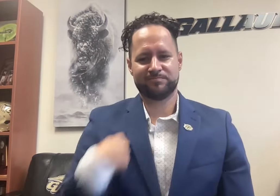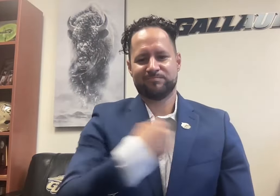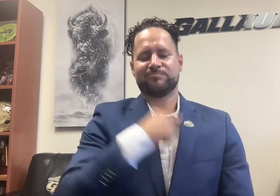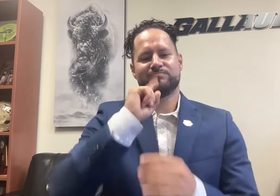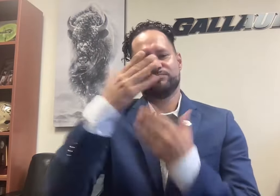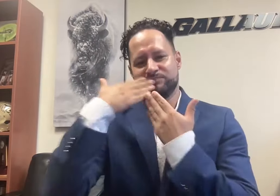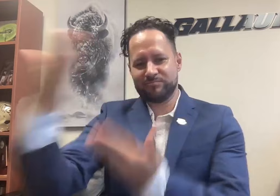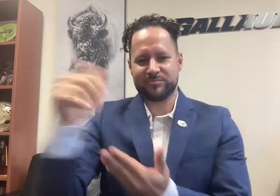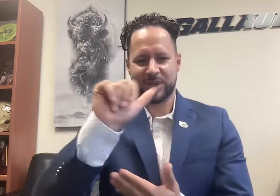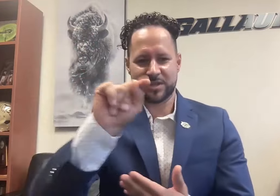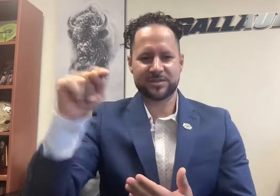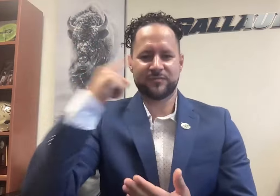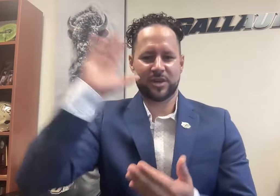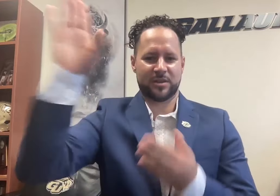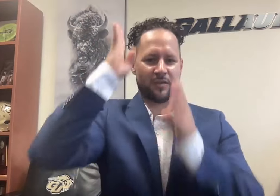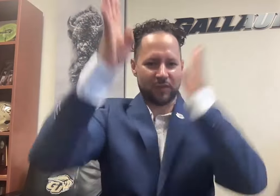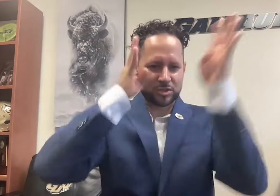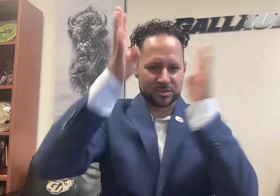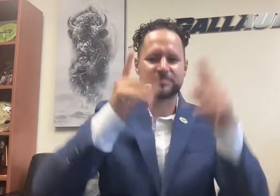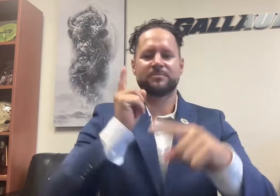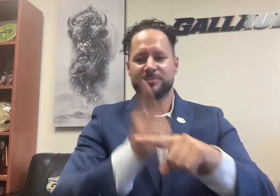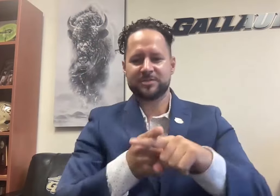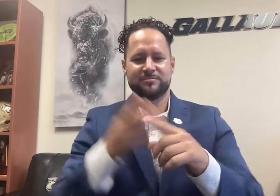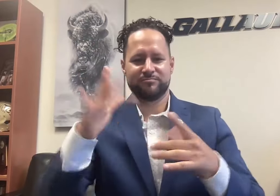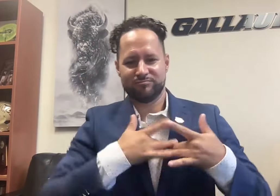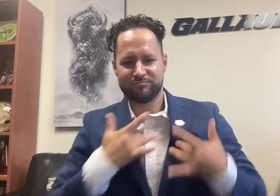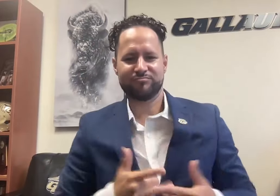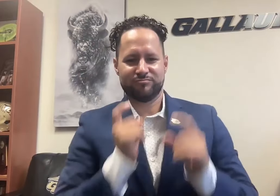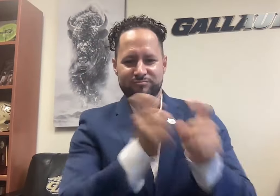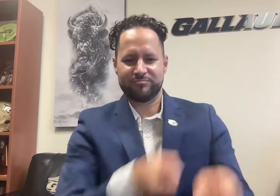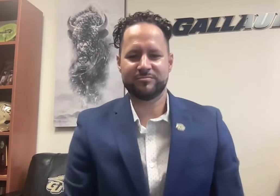We thank AT&T for their innovation and their generosity.